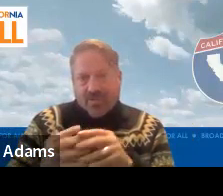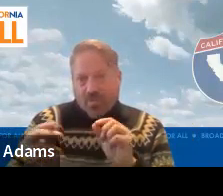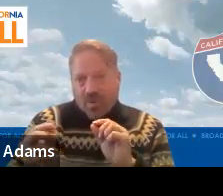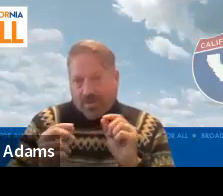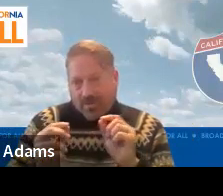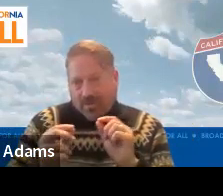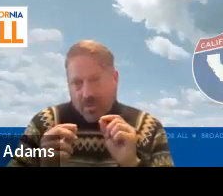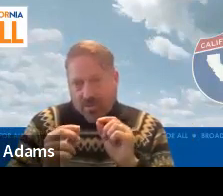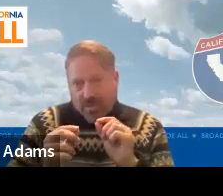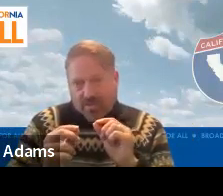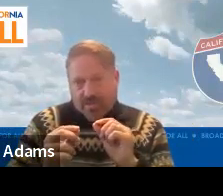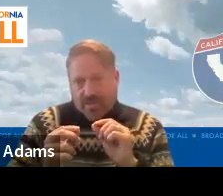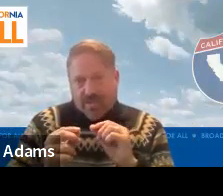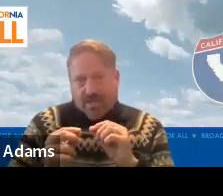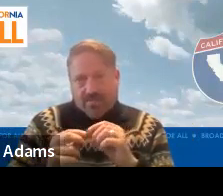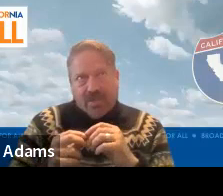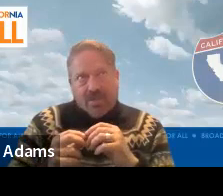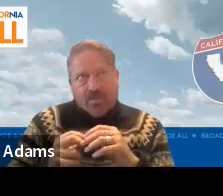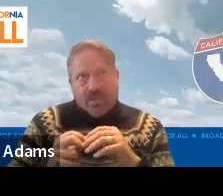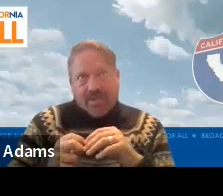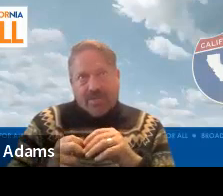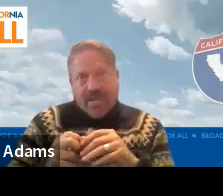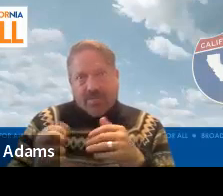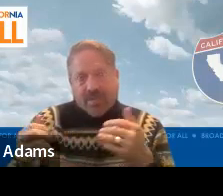You know one small thing that's kind of related to that.